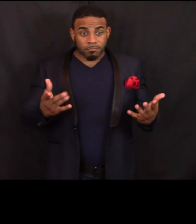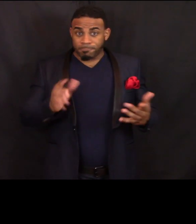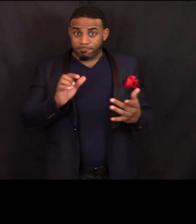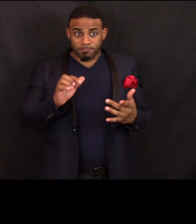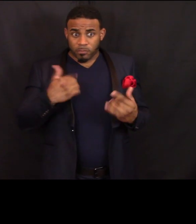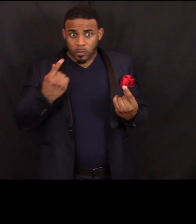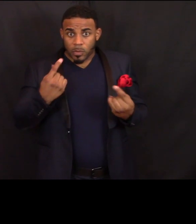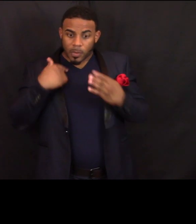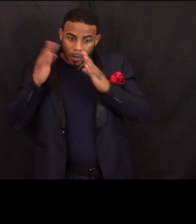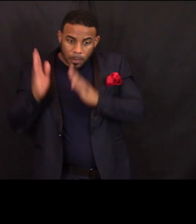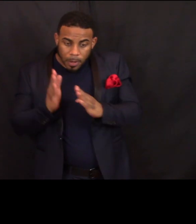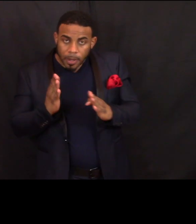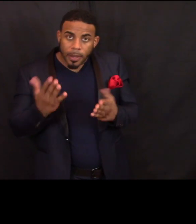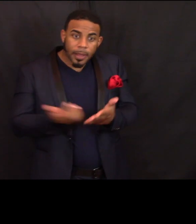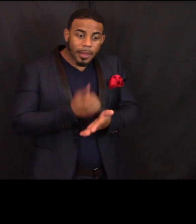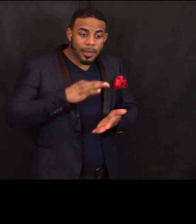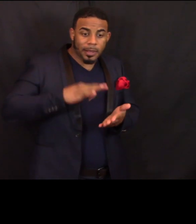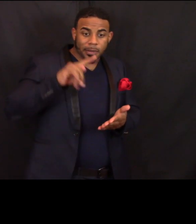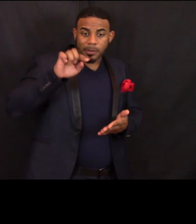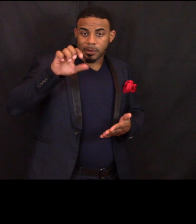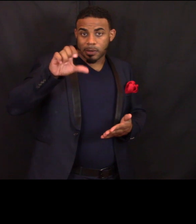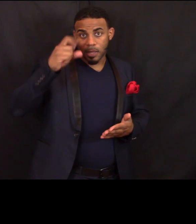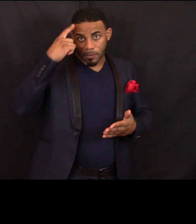That prepares income taxes